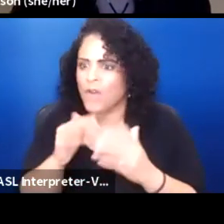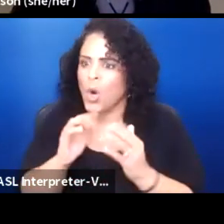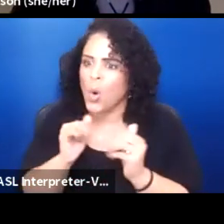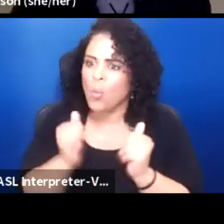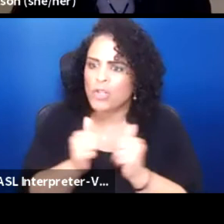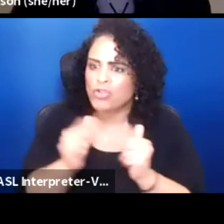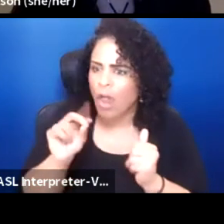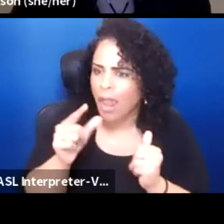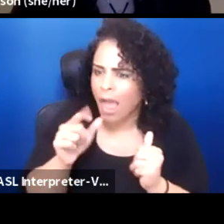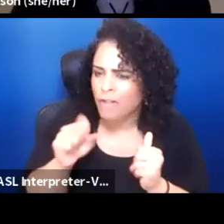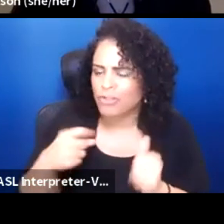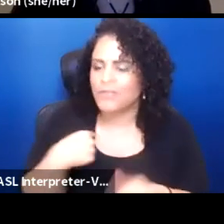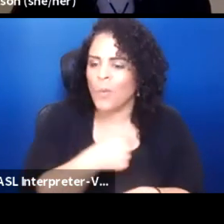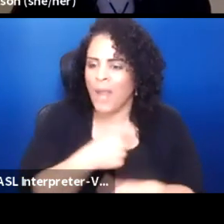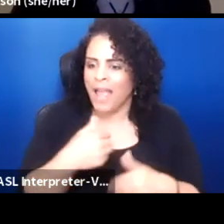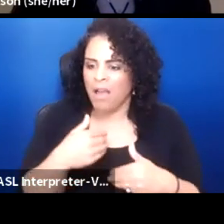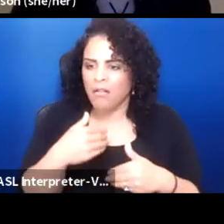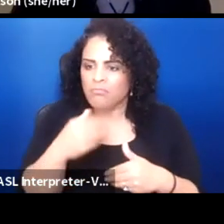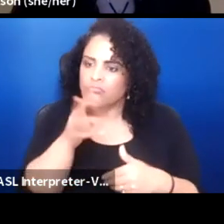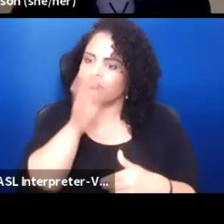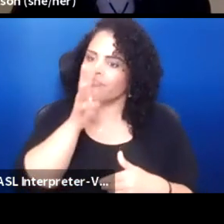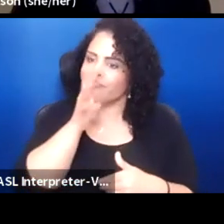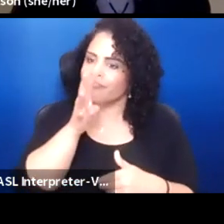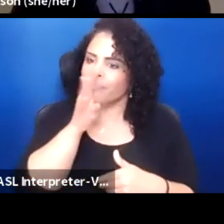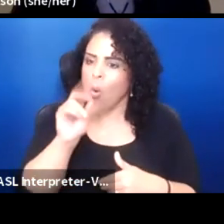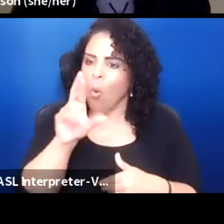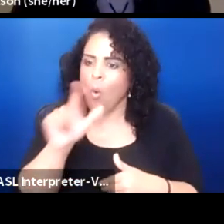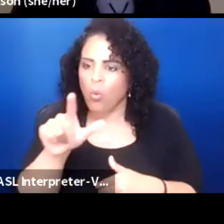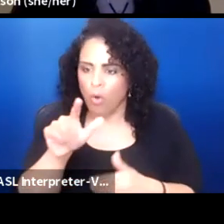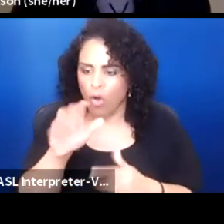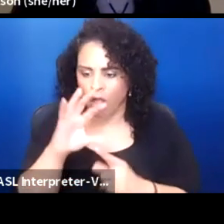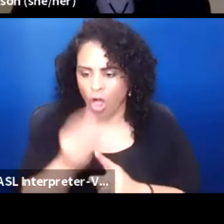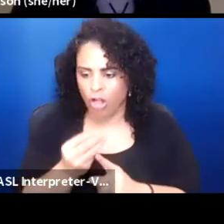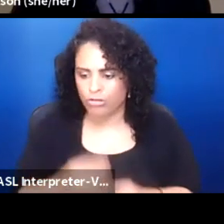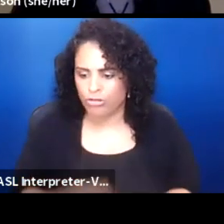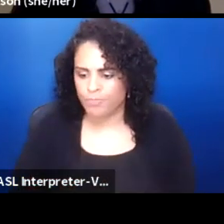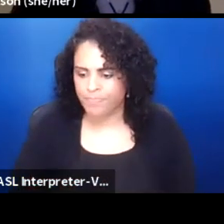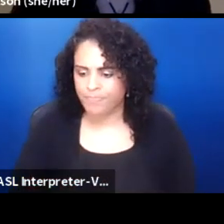So I wish that it wasn't a matter of trust